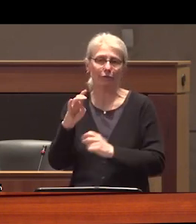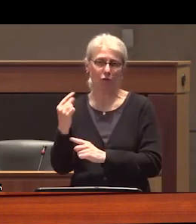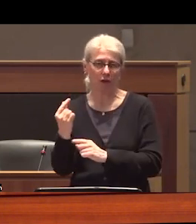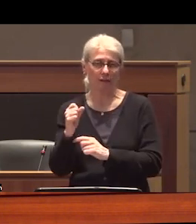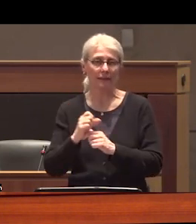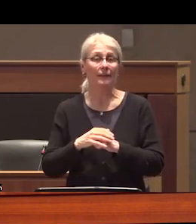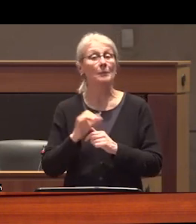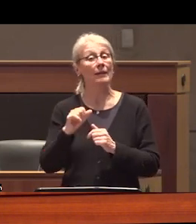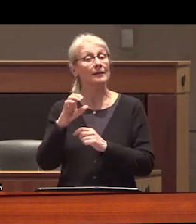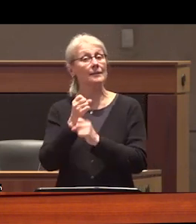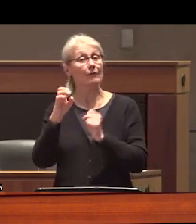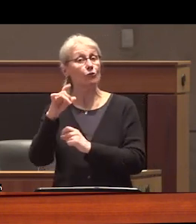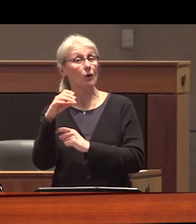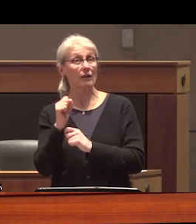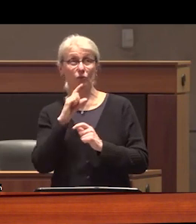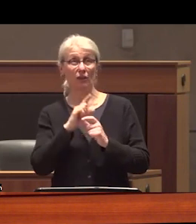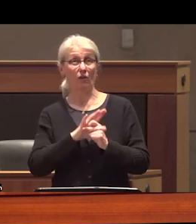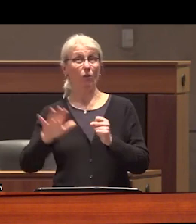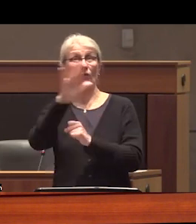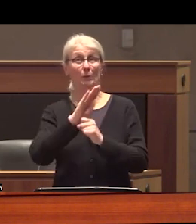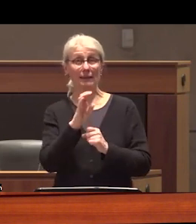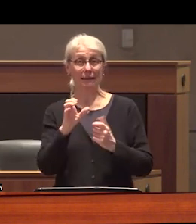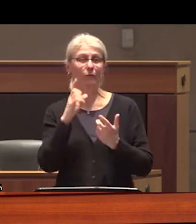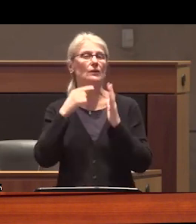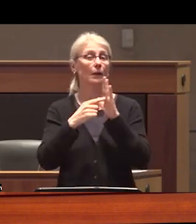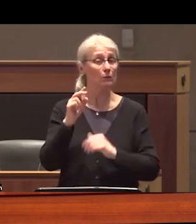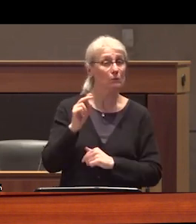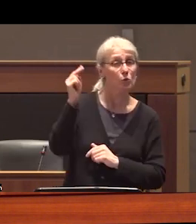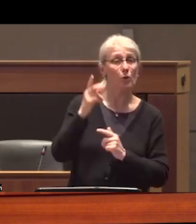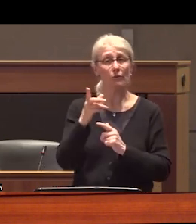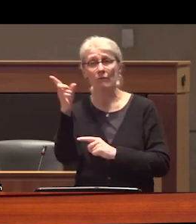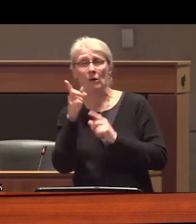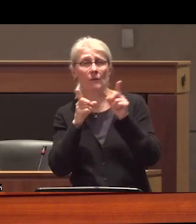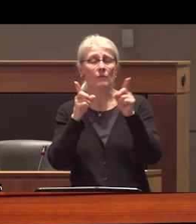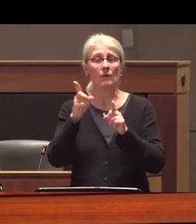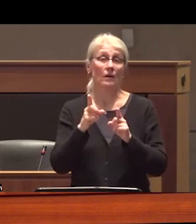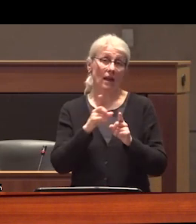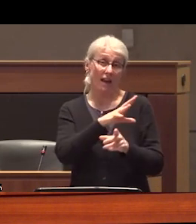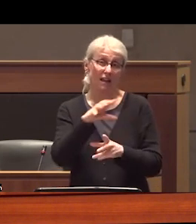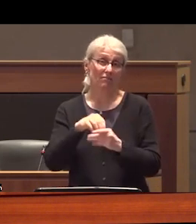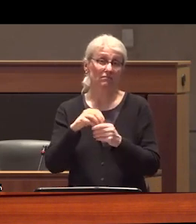and uneven throughout the province people in remote and rural areas including on reserve